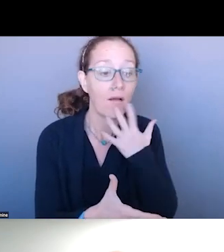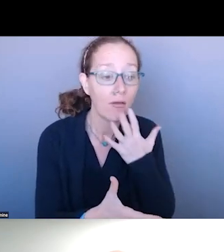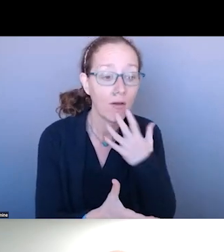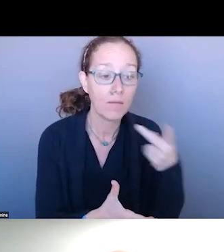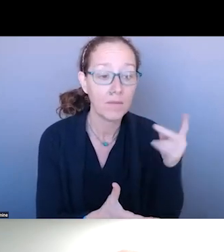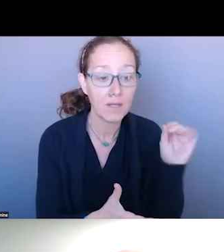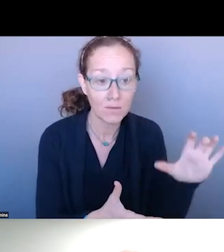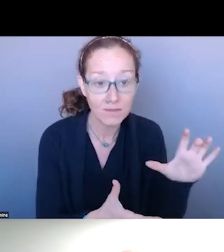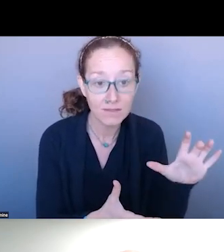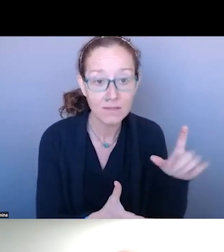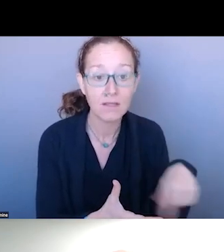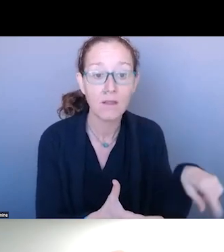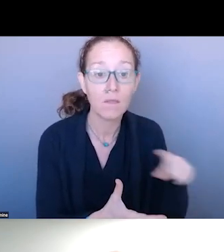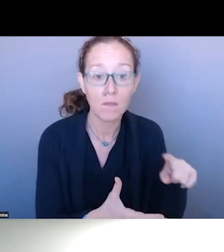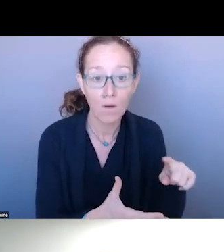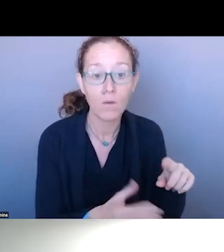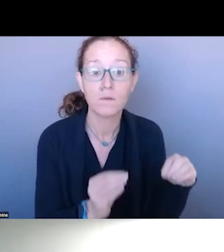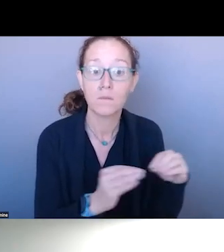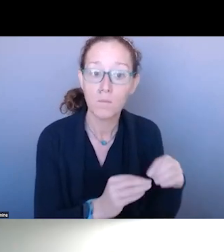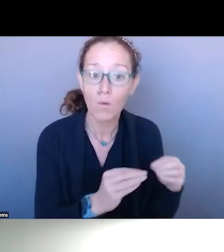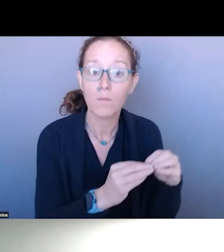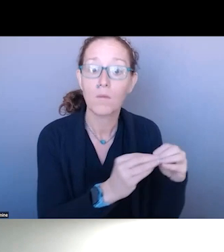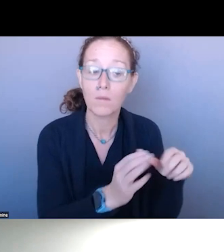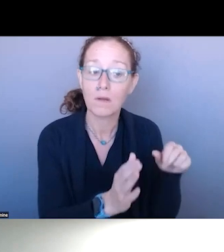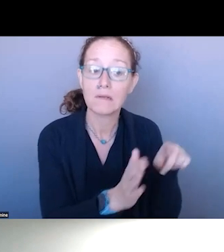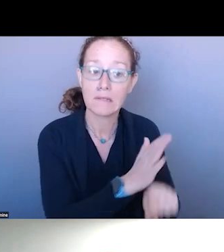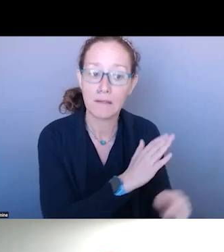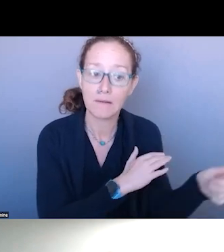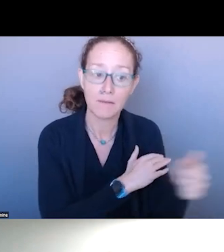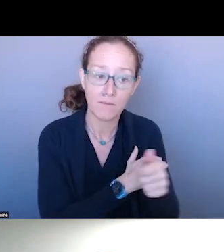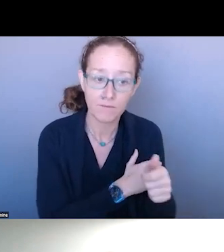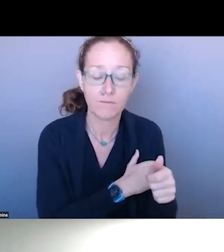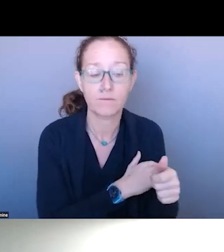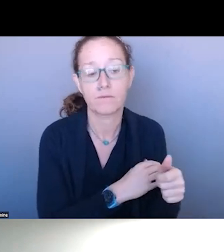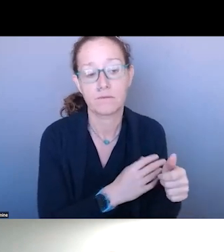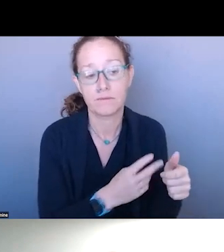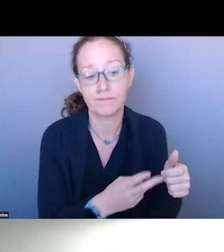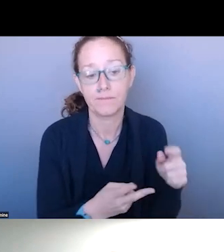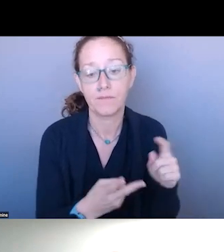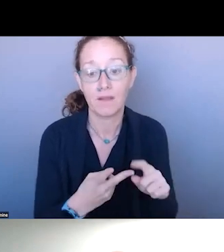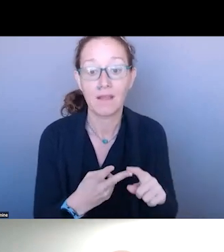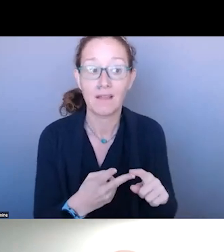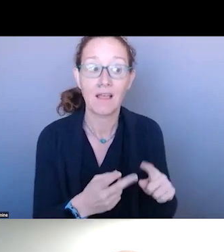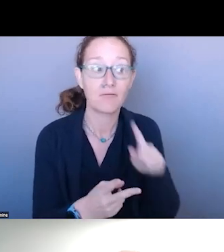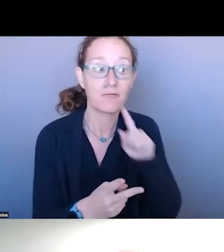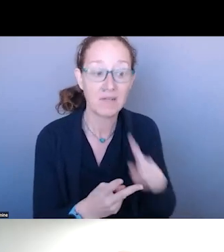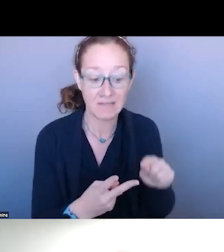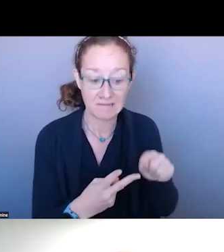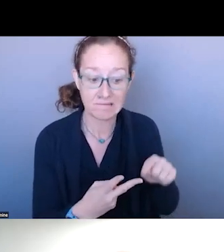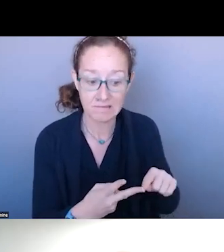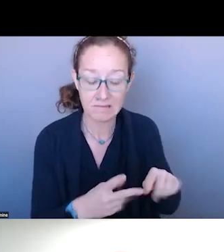ALSO FEW CONCERNS AMONG YOUNG PEOPLE. ANOTHER REPORT THAT CAME OUT WAS THE CDC'S